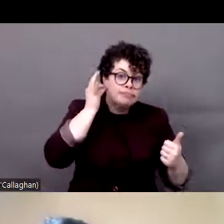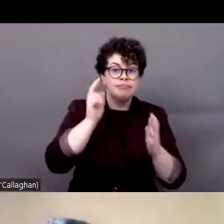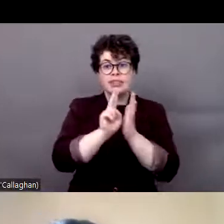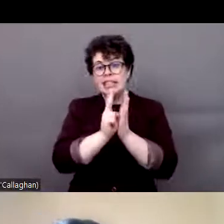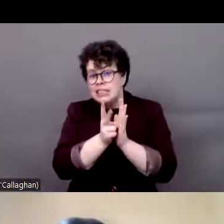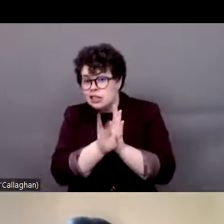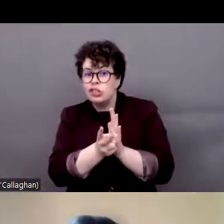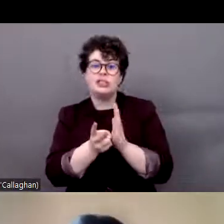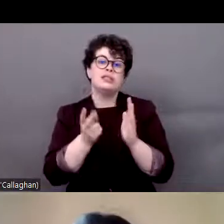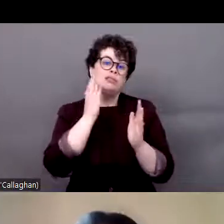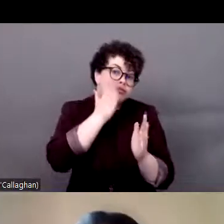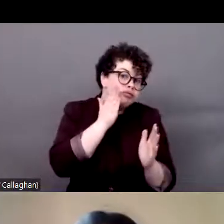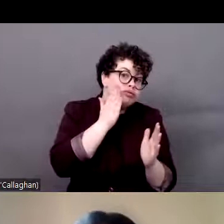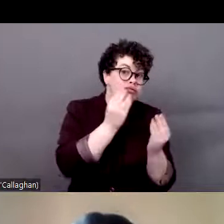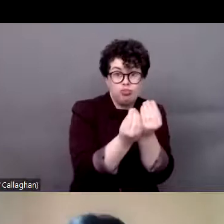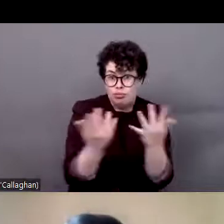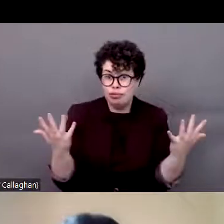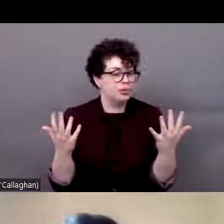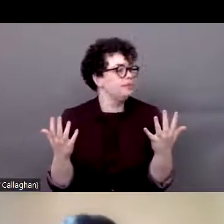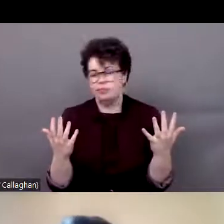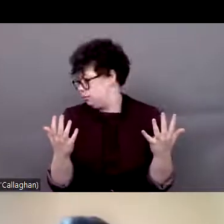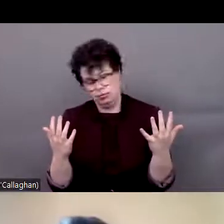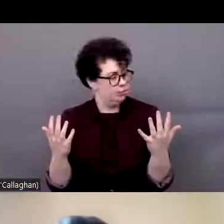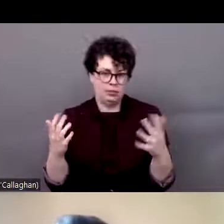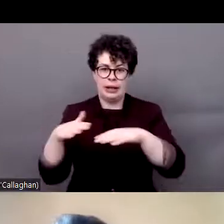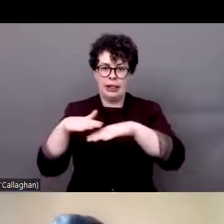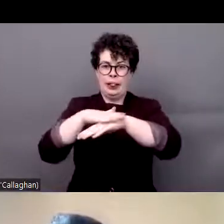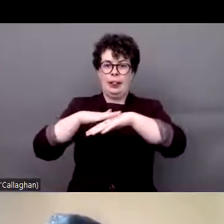this pandemic, a new request